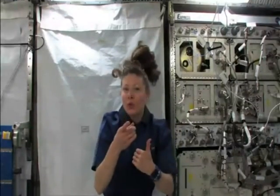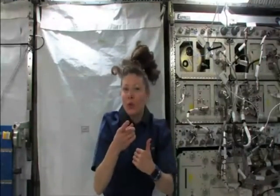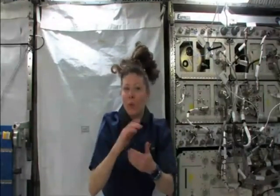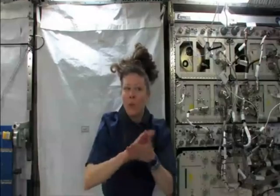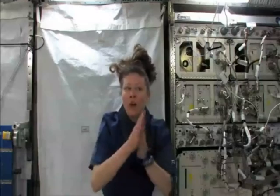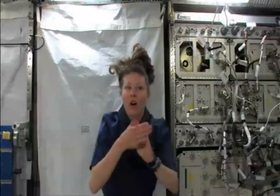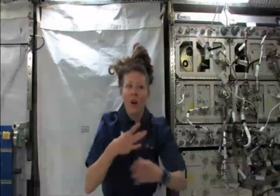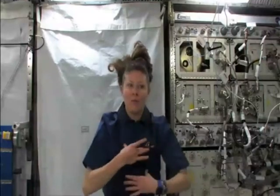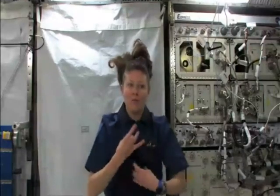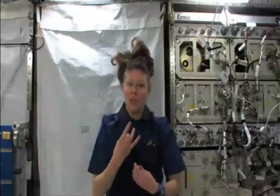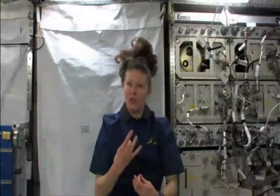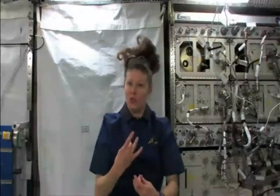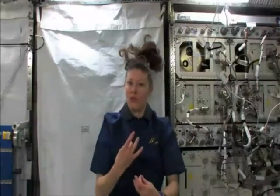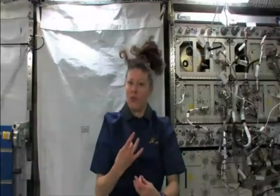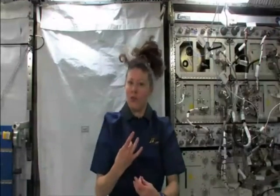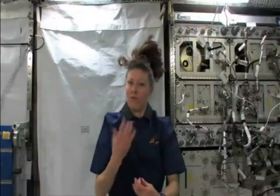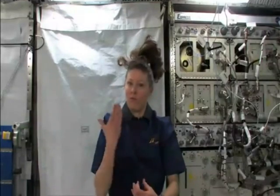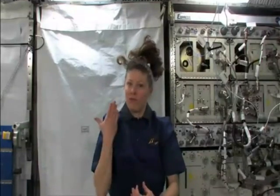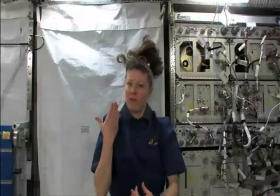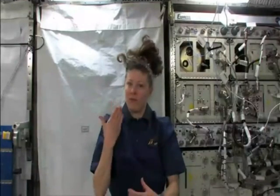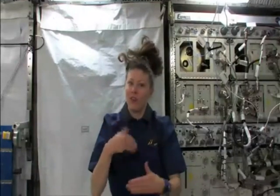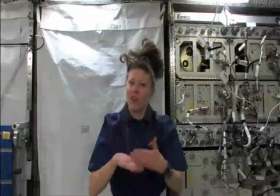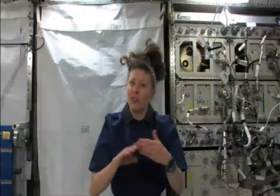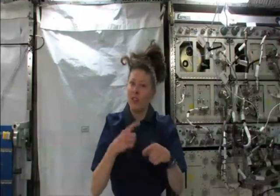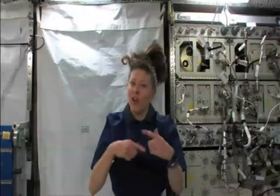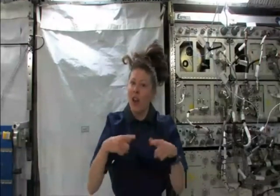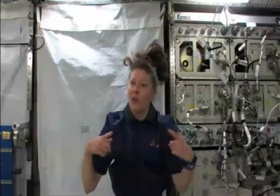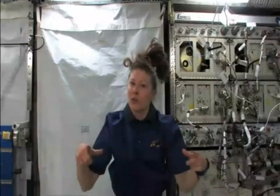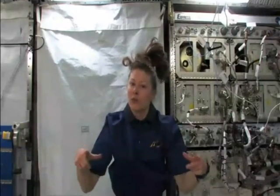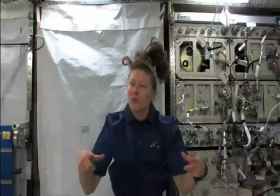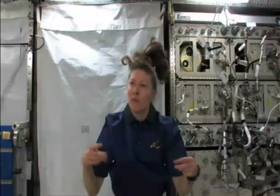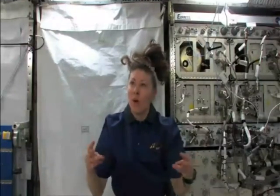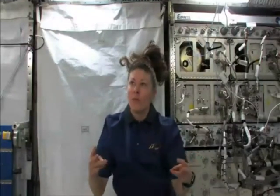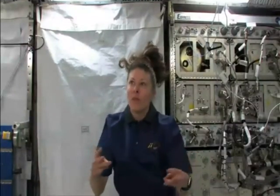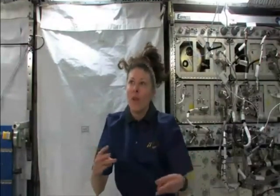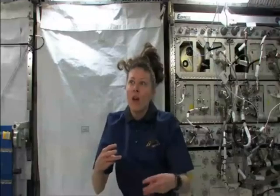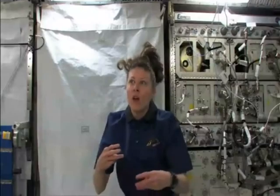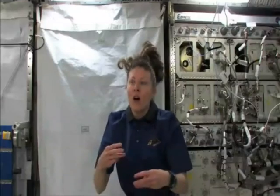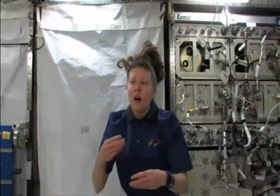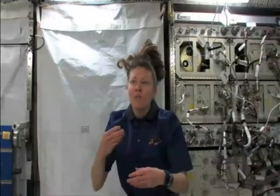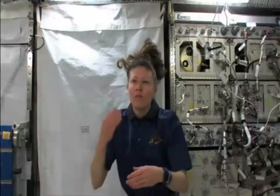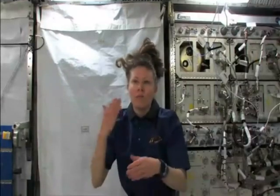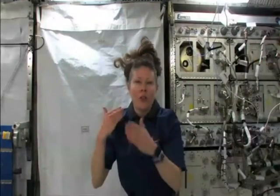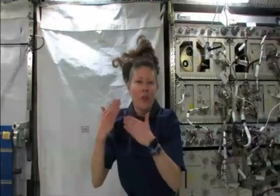How did you become interested in sign language?